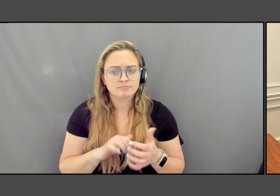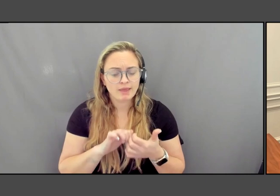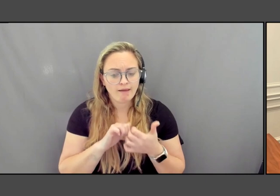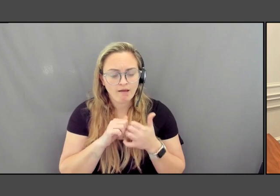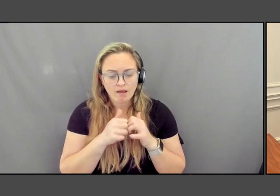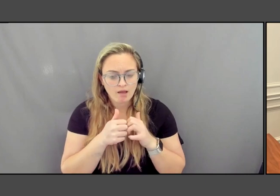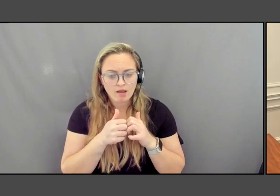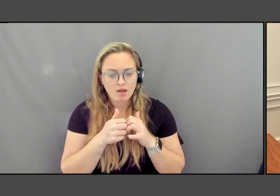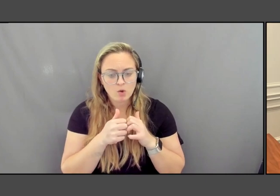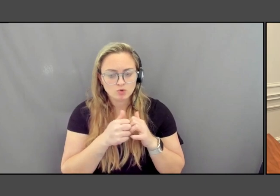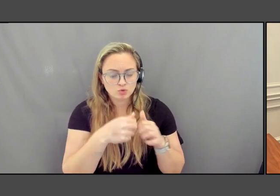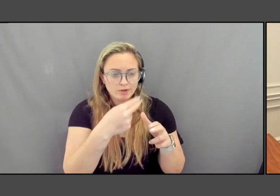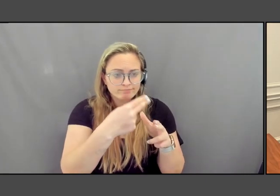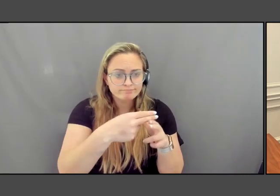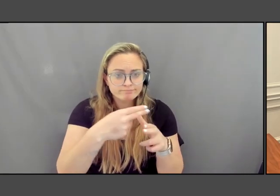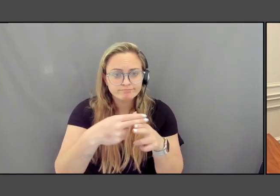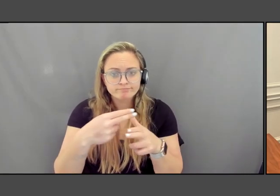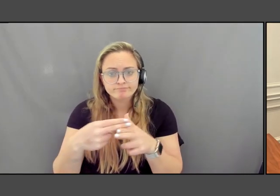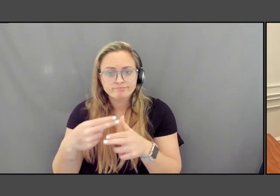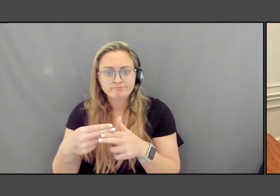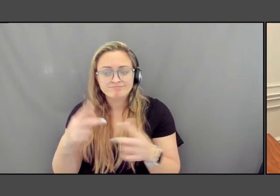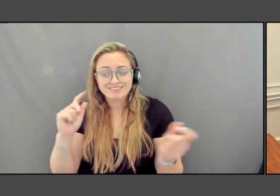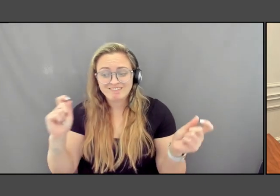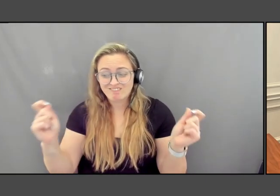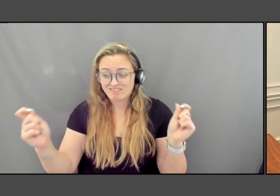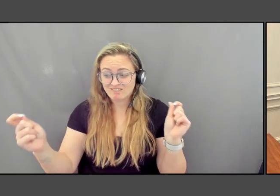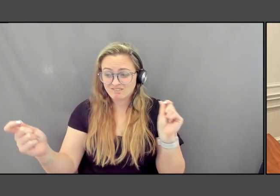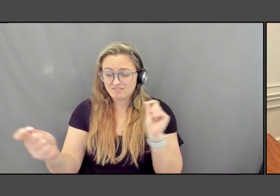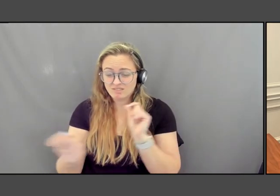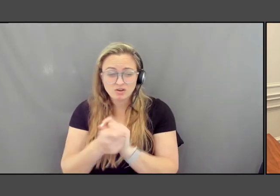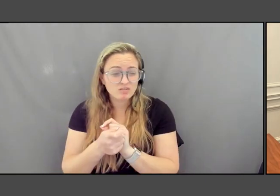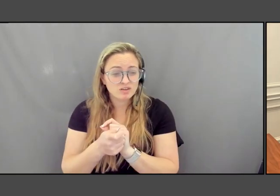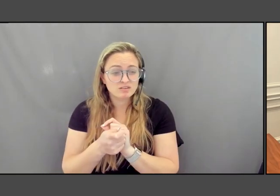what is both evolving and evanescent even as we move forward?